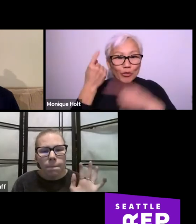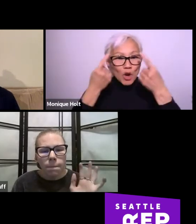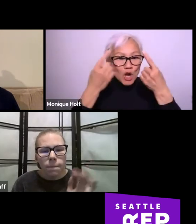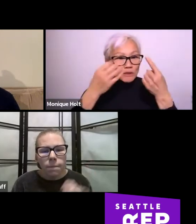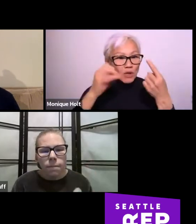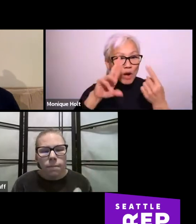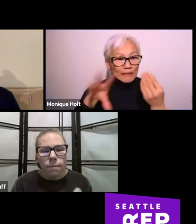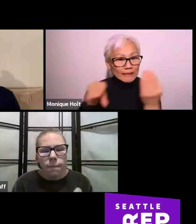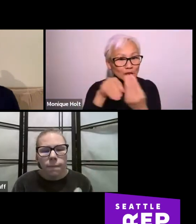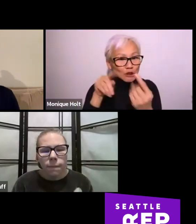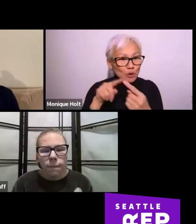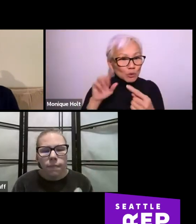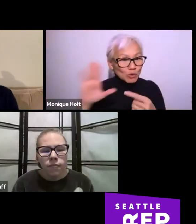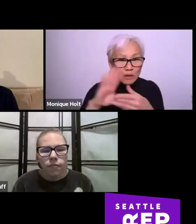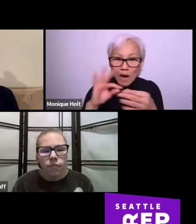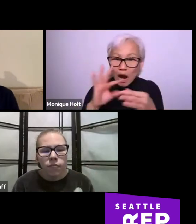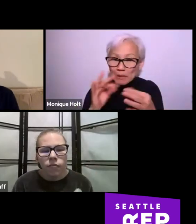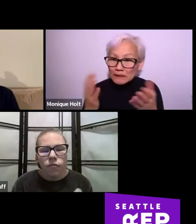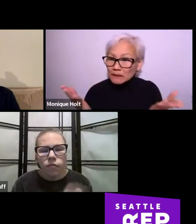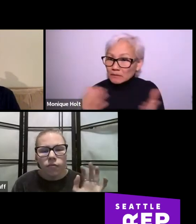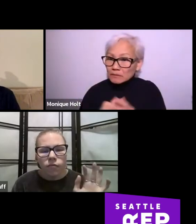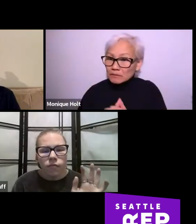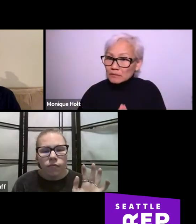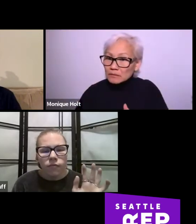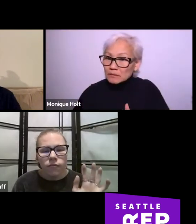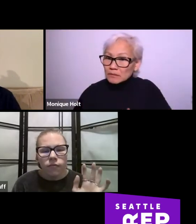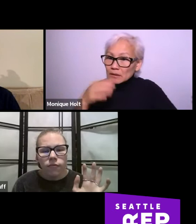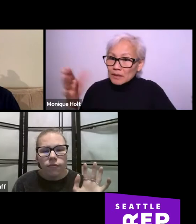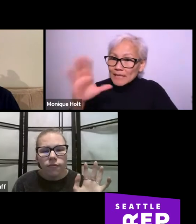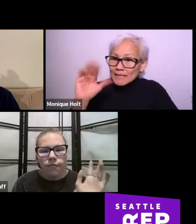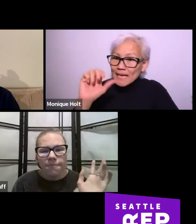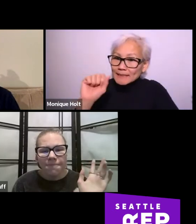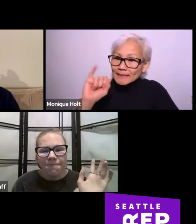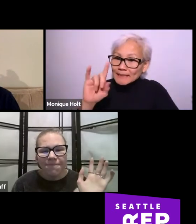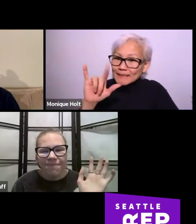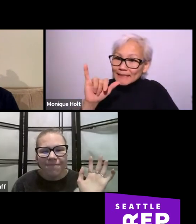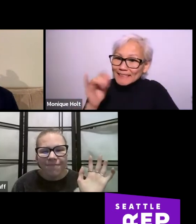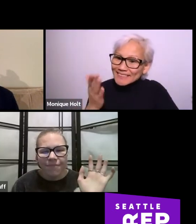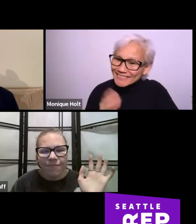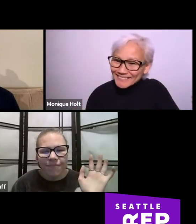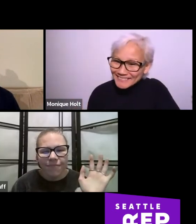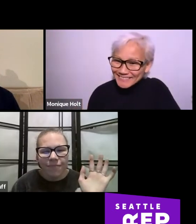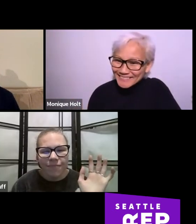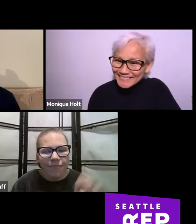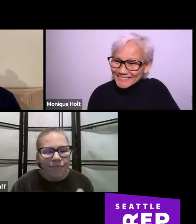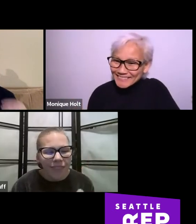Right. Any thoughts or any comments, any additional comments? Cassidy?